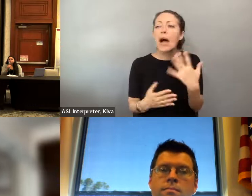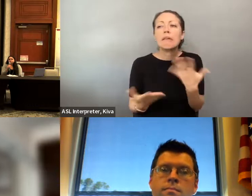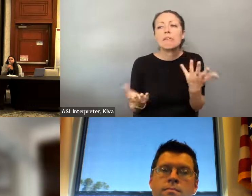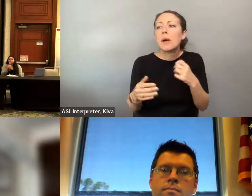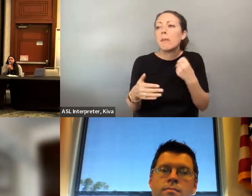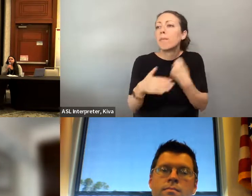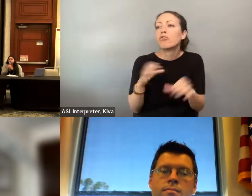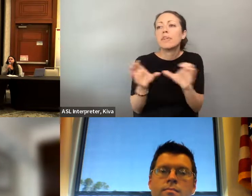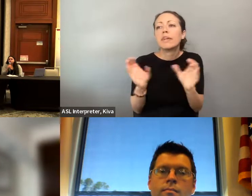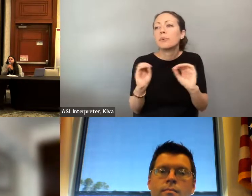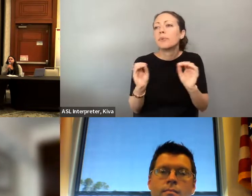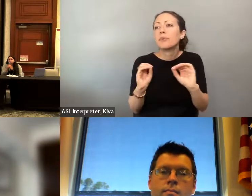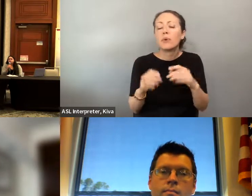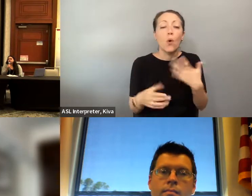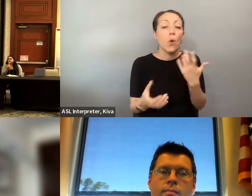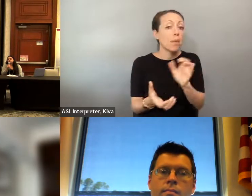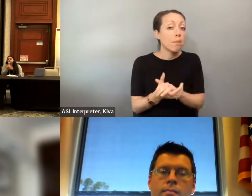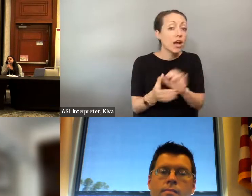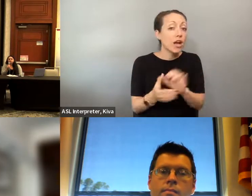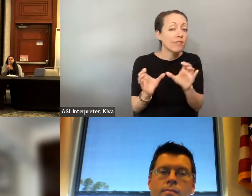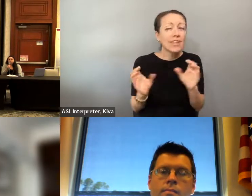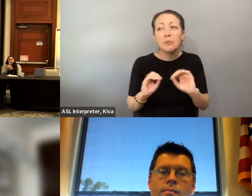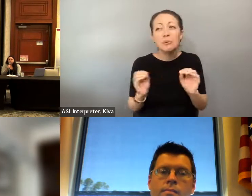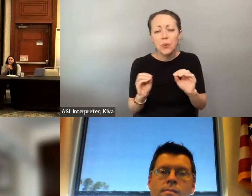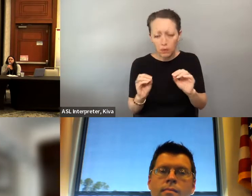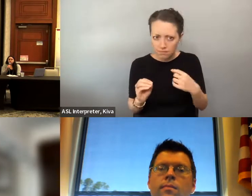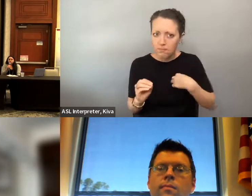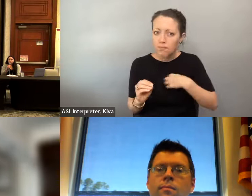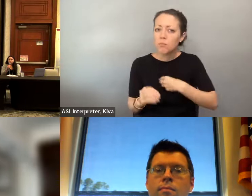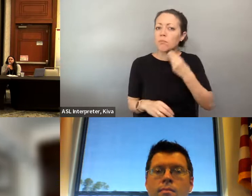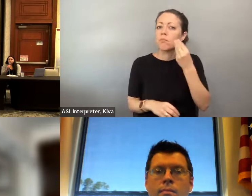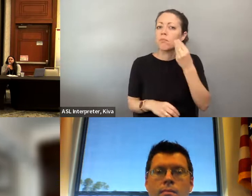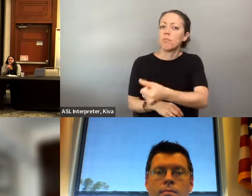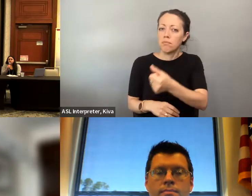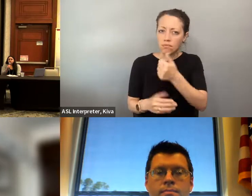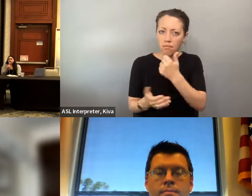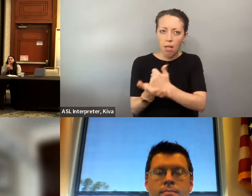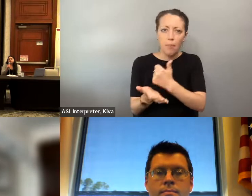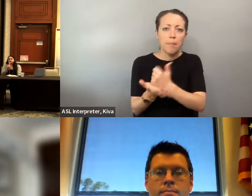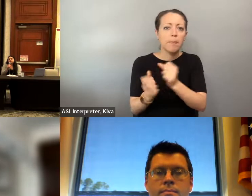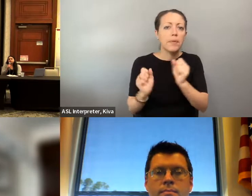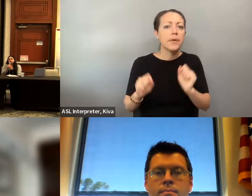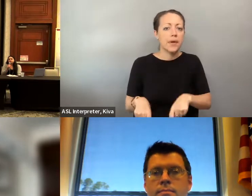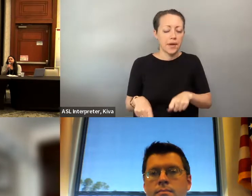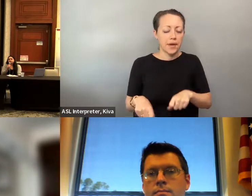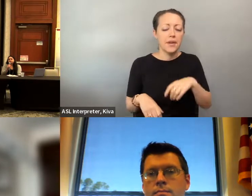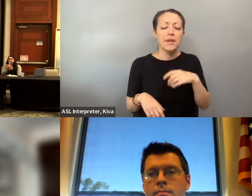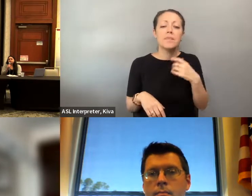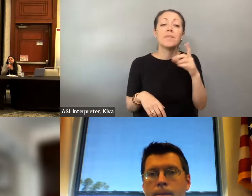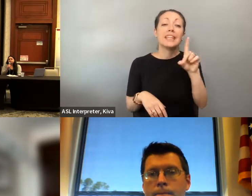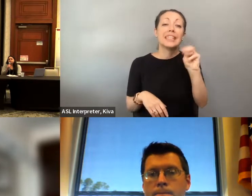widely accepted nationwide, so we'll cover the cost of a birth certificate, marriage certificates, any Our driver's license to be able to ensure that we are helping to get everyone with what's most widely accepted nationwide, and so we'll cover the cost of a first certificates marriage certificates any transportation to And from the dmv as